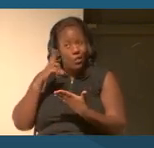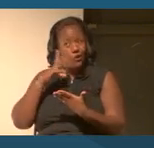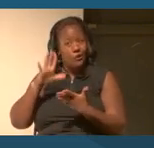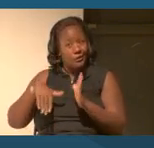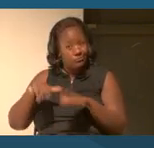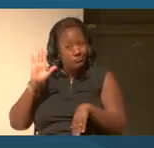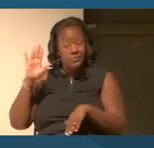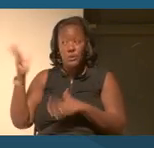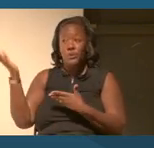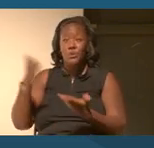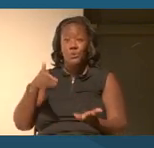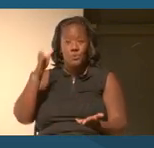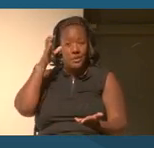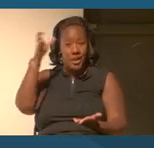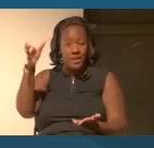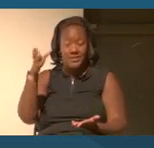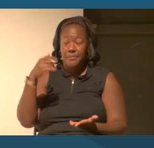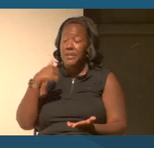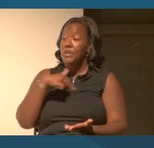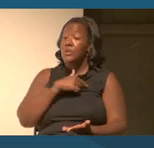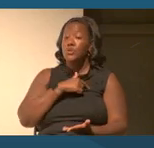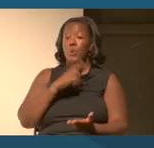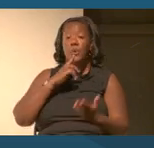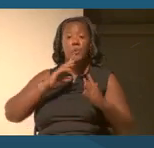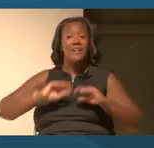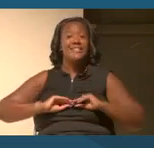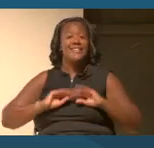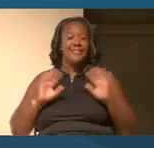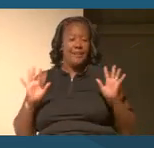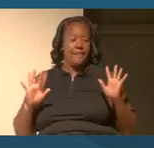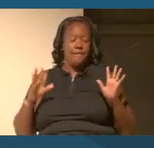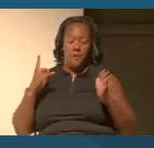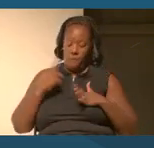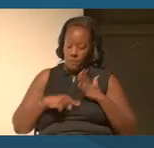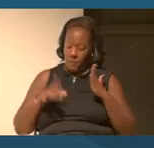So, we clarified in these arenas what we were going to focus on.